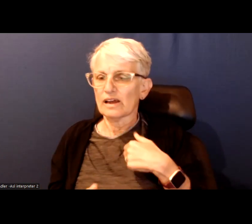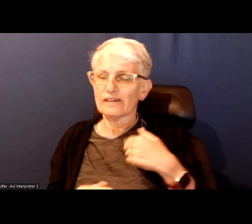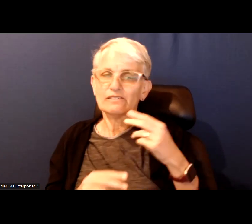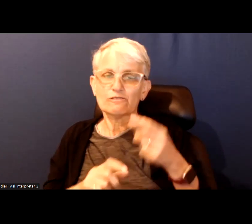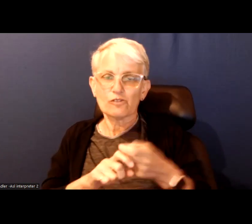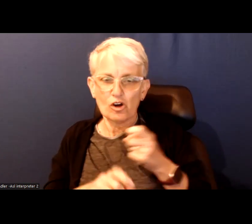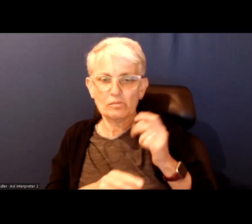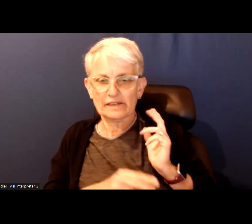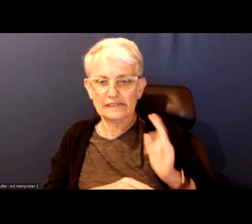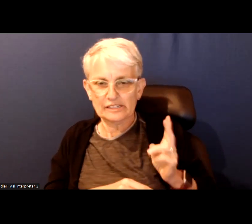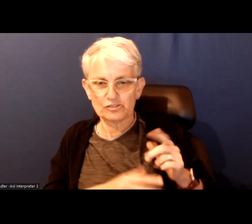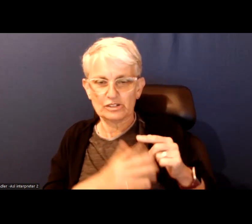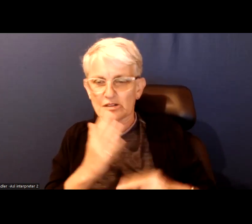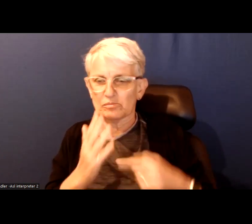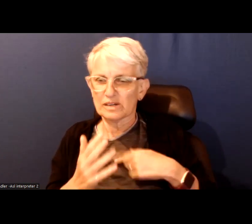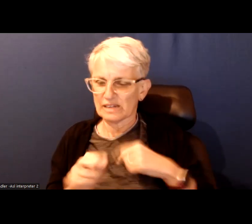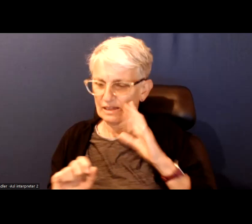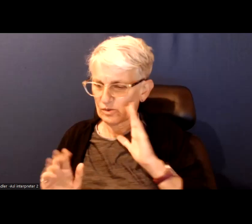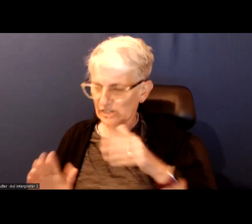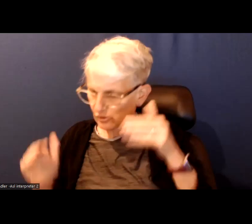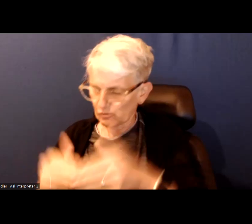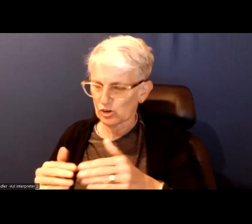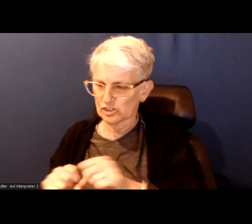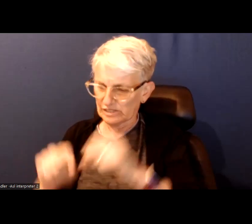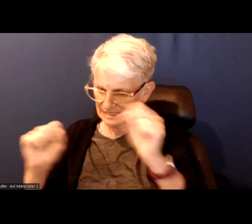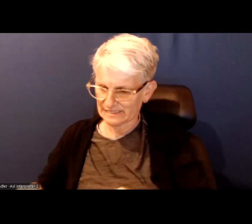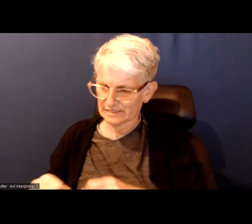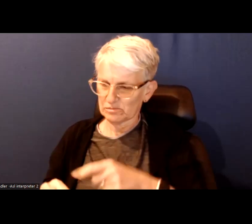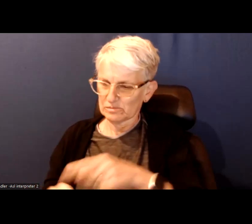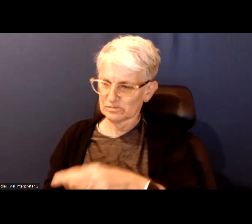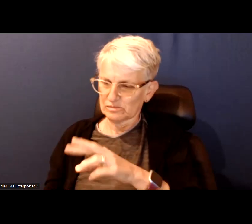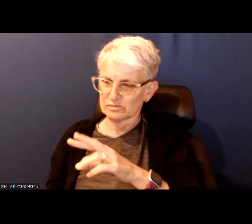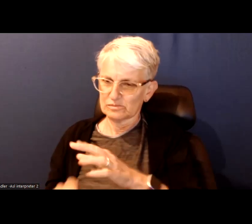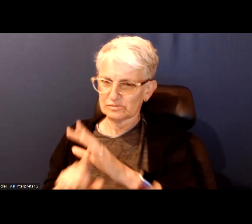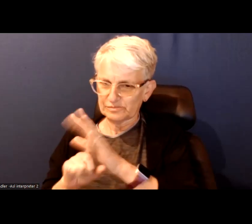addressing systemic racism is something that is going to benefit many Torontonians.